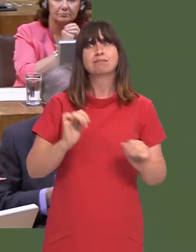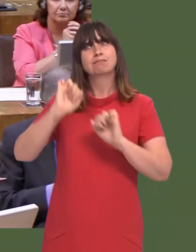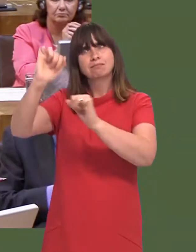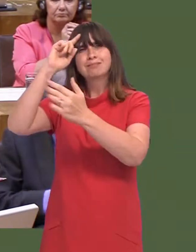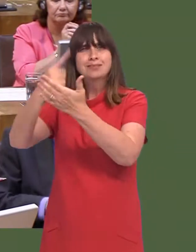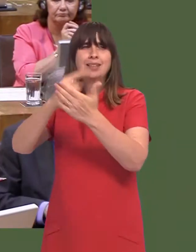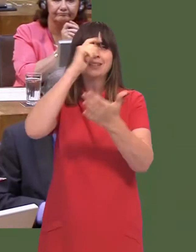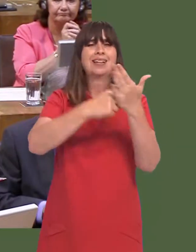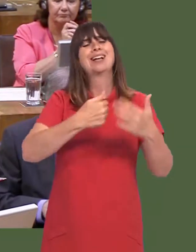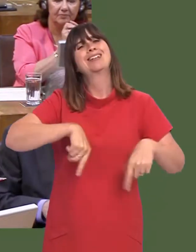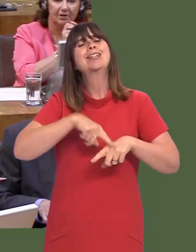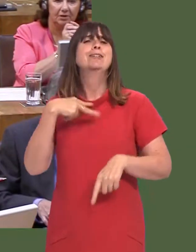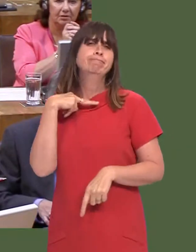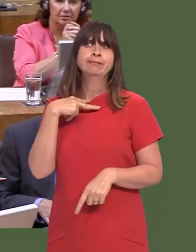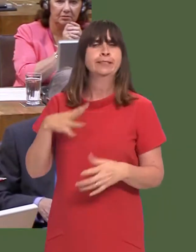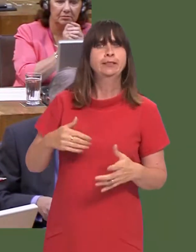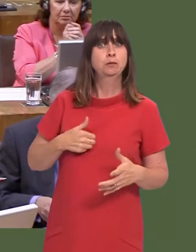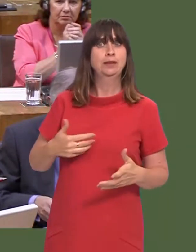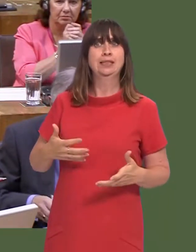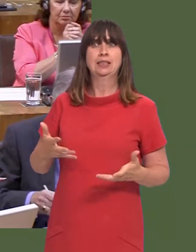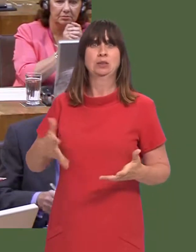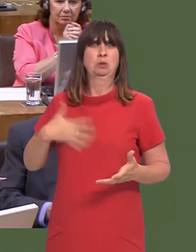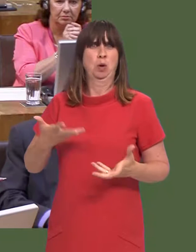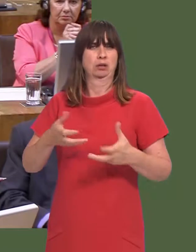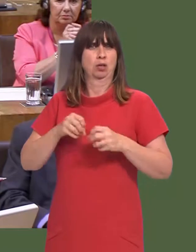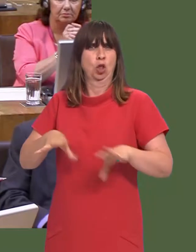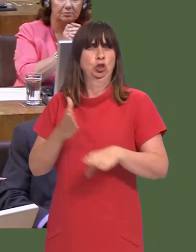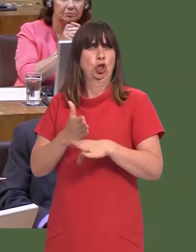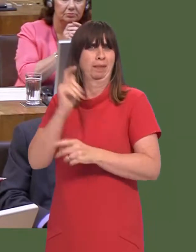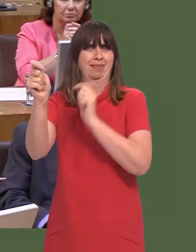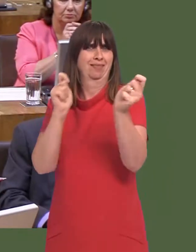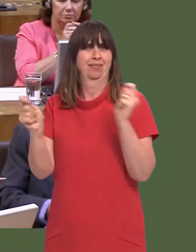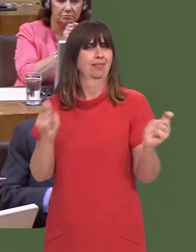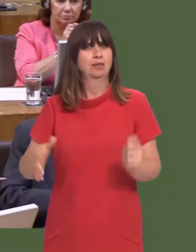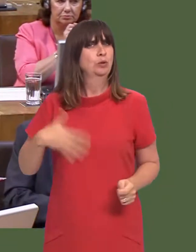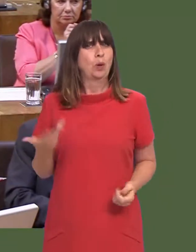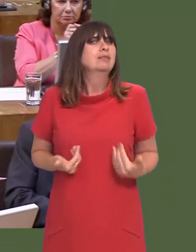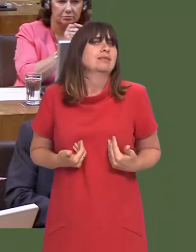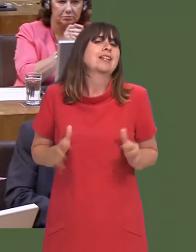We, of course, do not welcome any situation where people could lose their jobs.